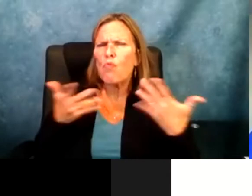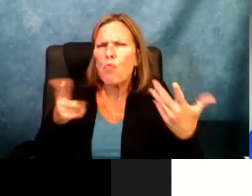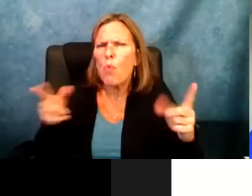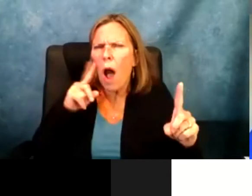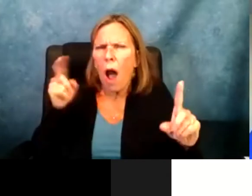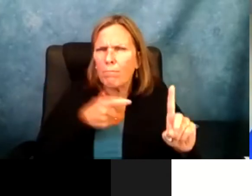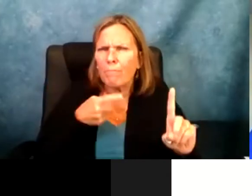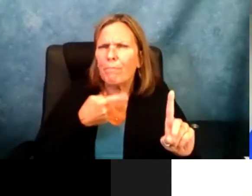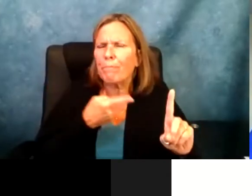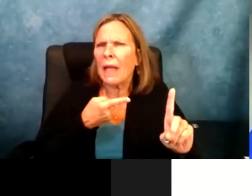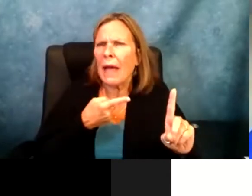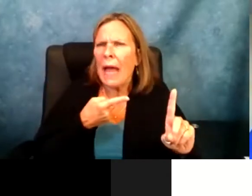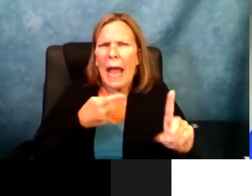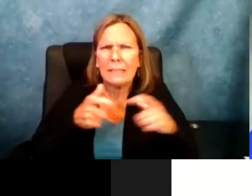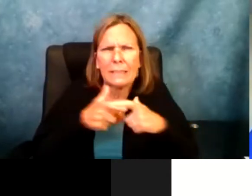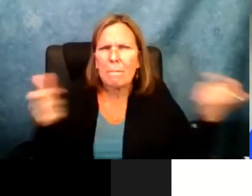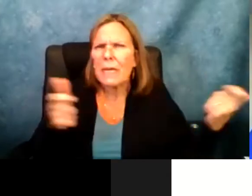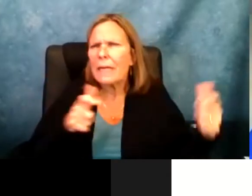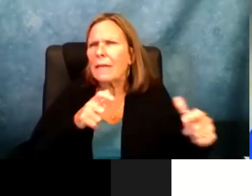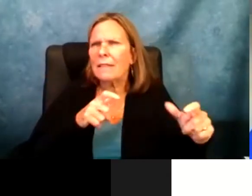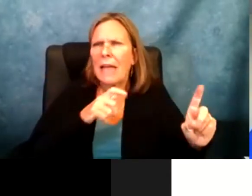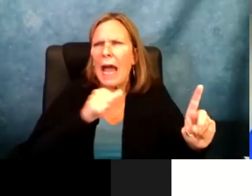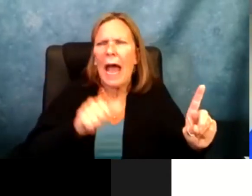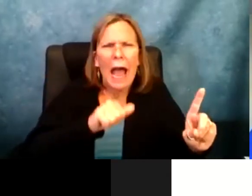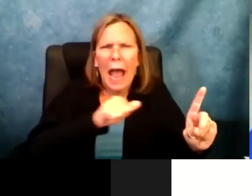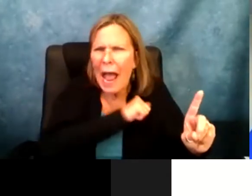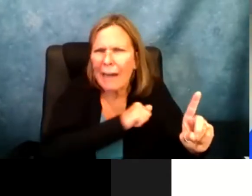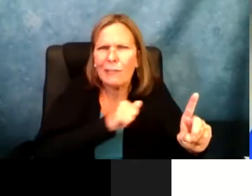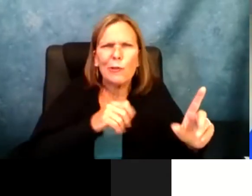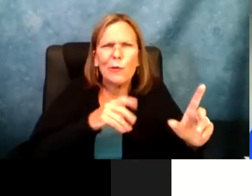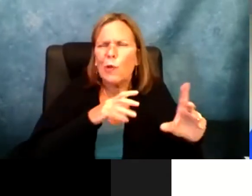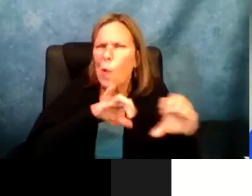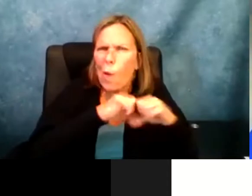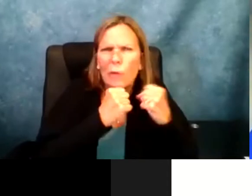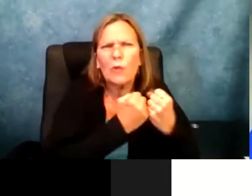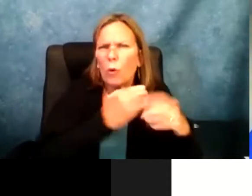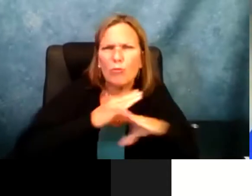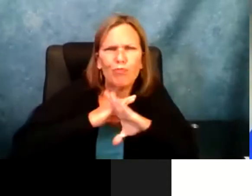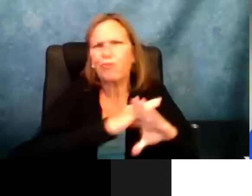straightforward to Grace with our first question. What stands out for you as the